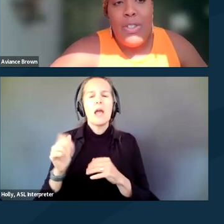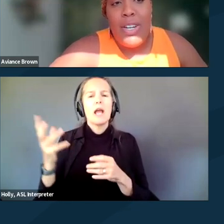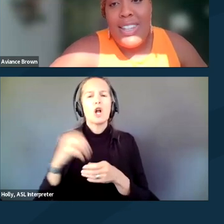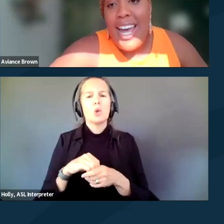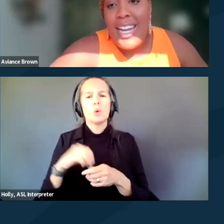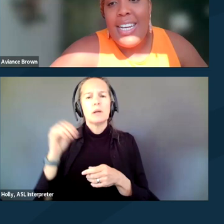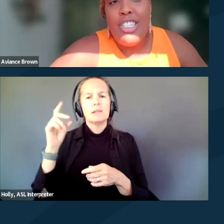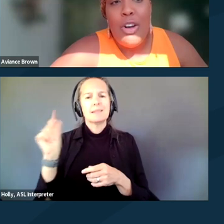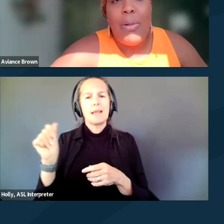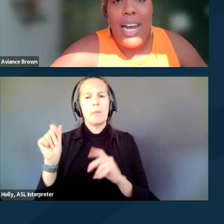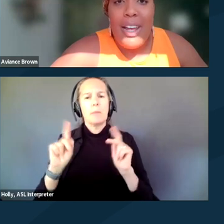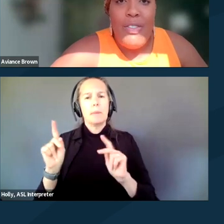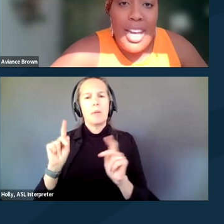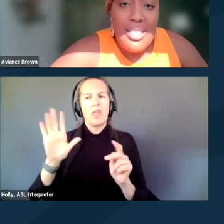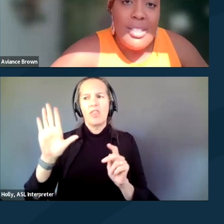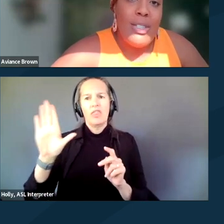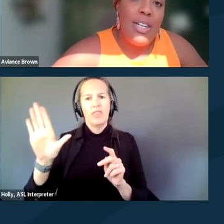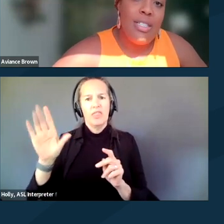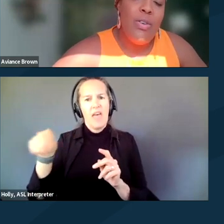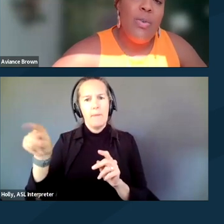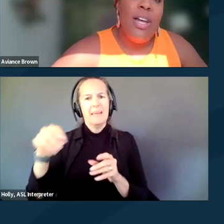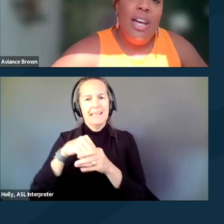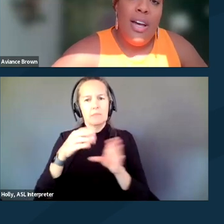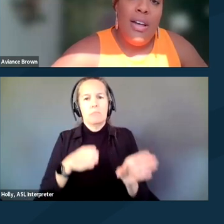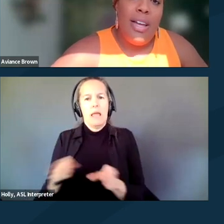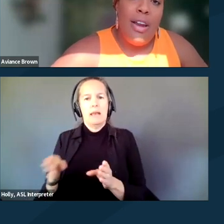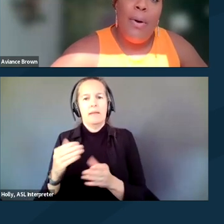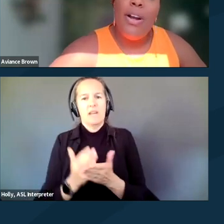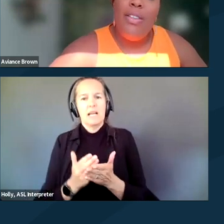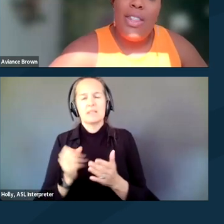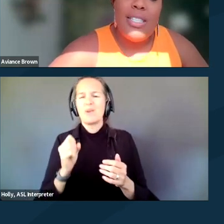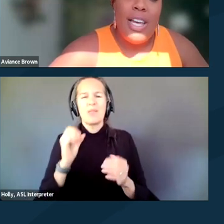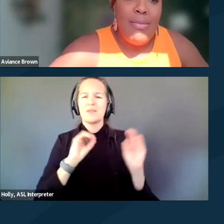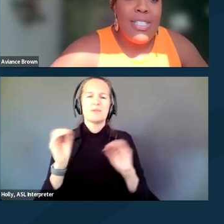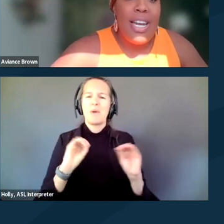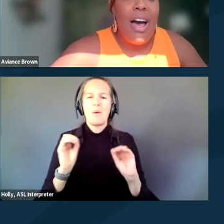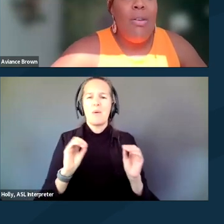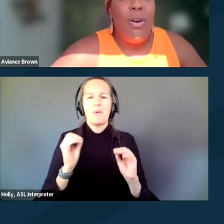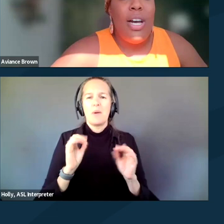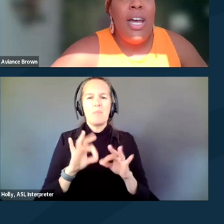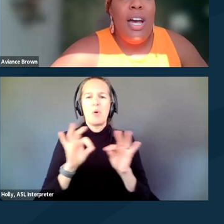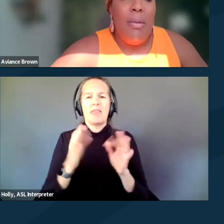during that initial planning phase. And so there's no kind of pertinent things that you're missing out on